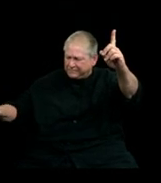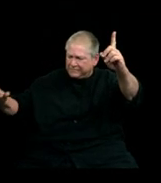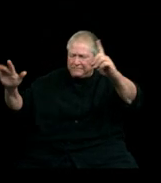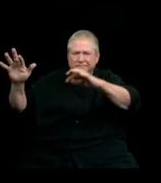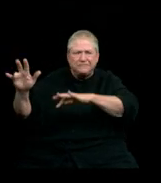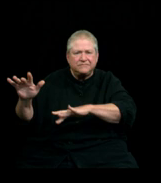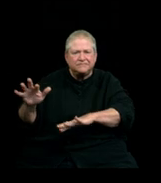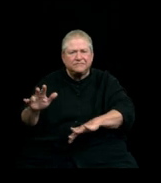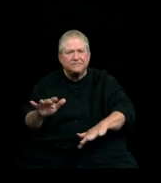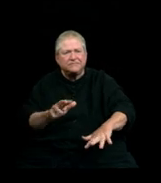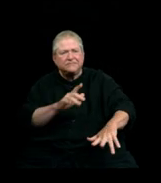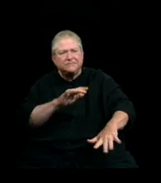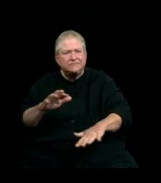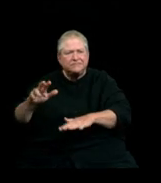Take your swing